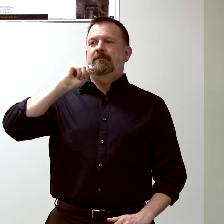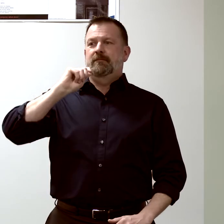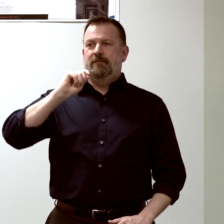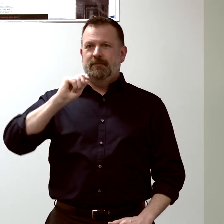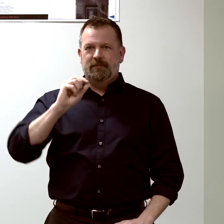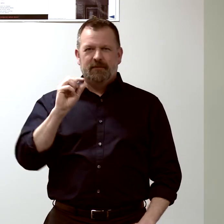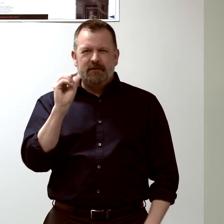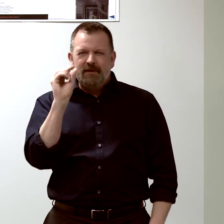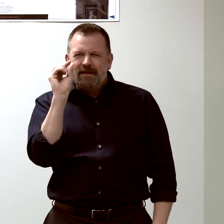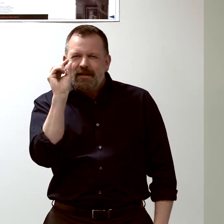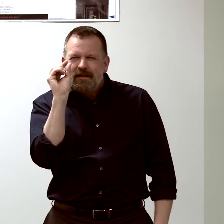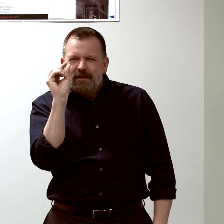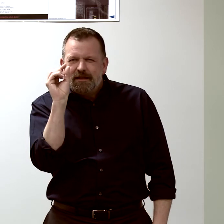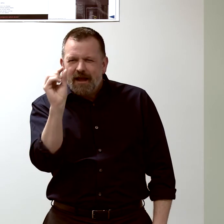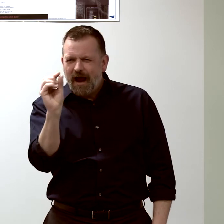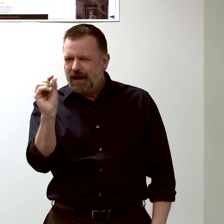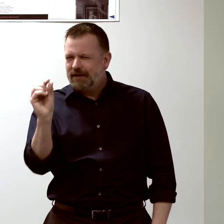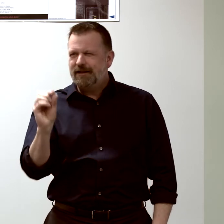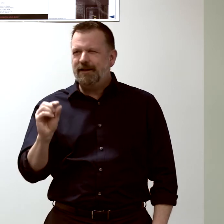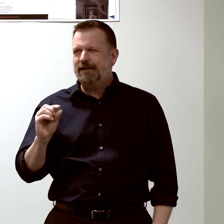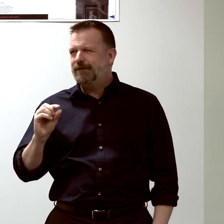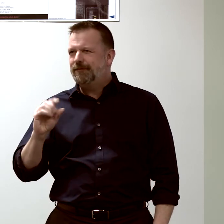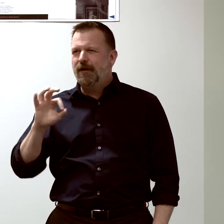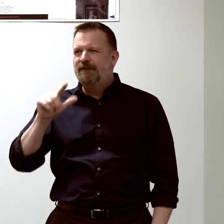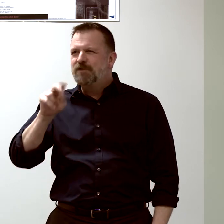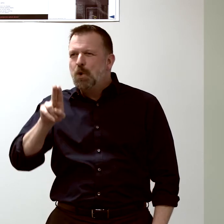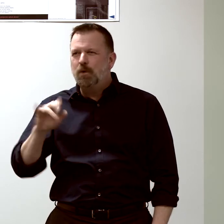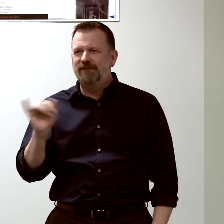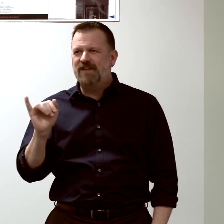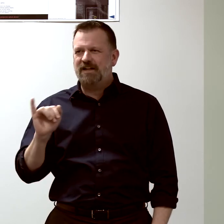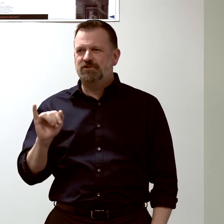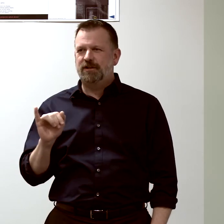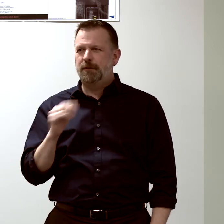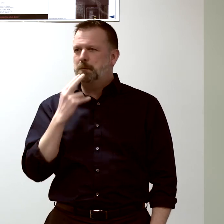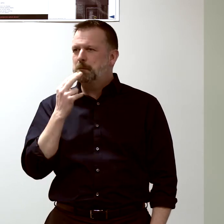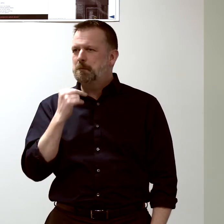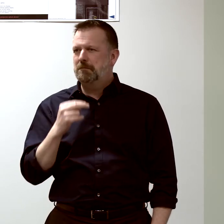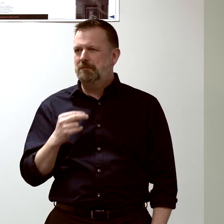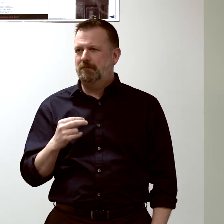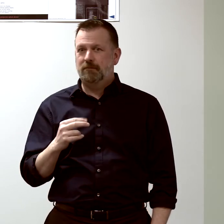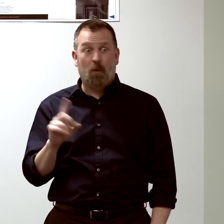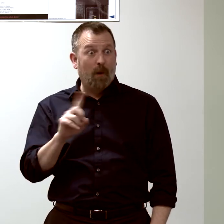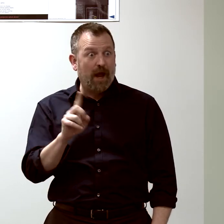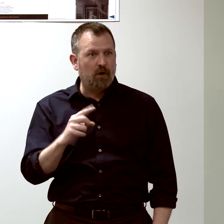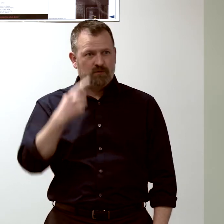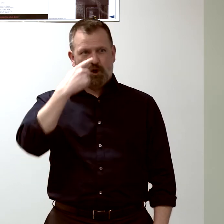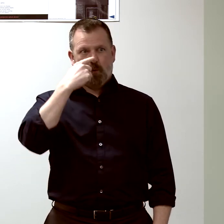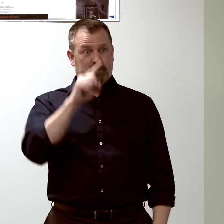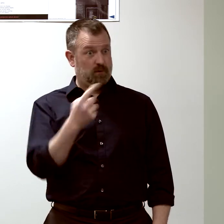a very tiny flu infection, usually just in your nose...